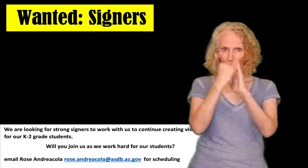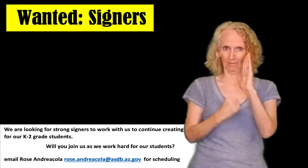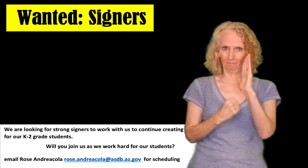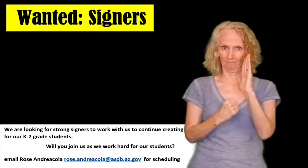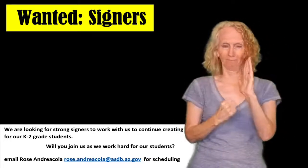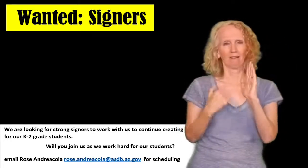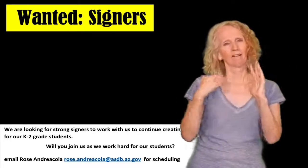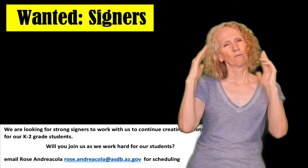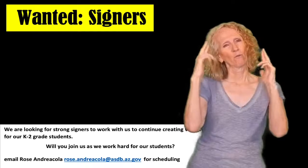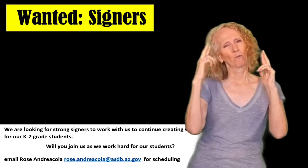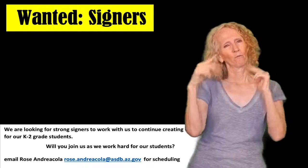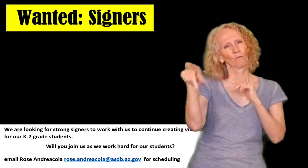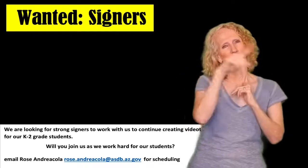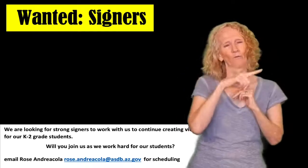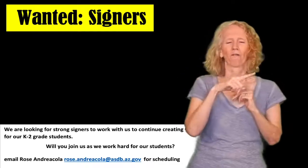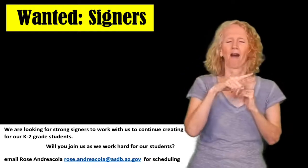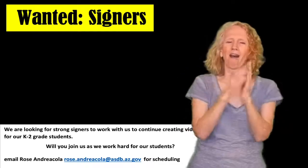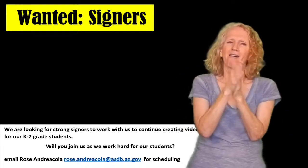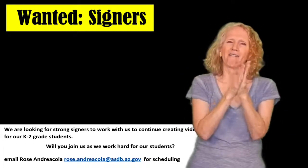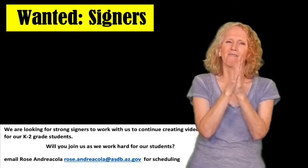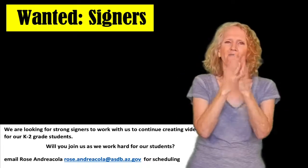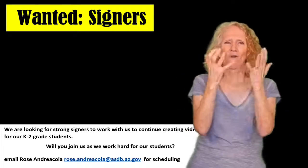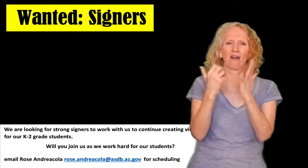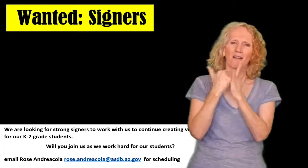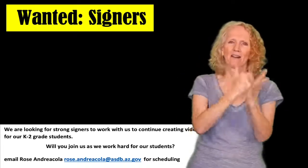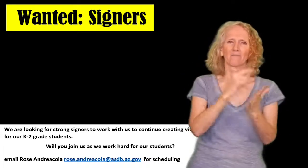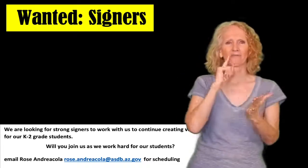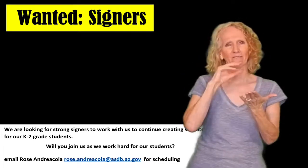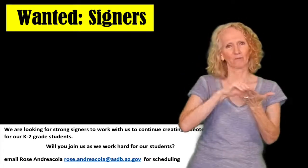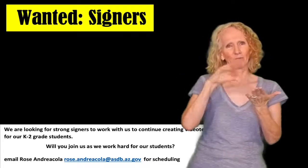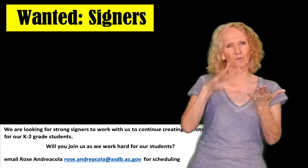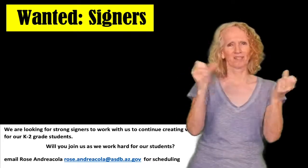are here to provide you the script we are looking